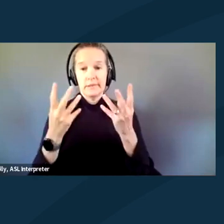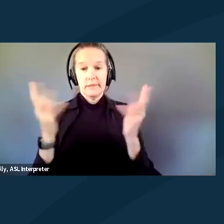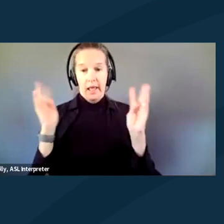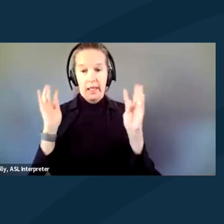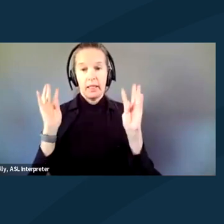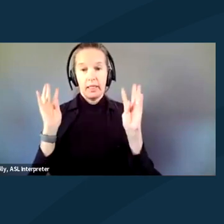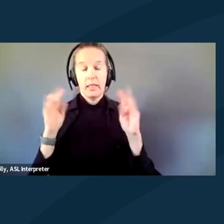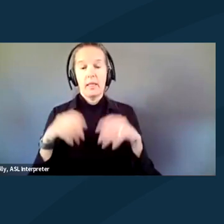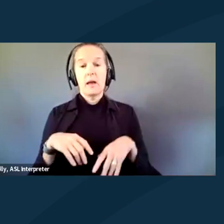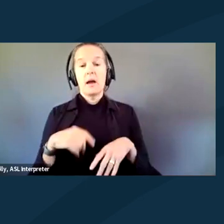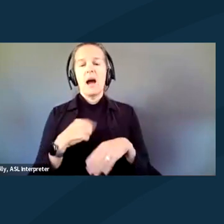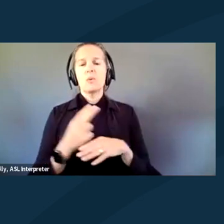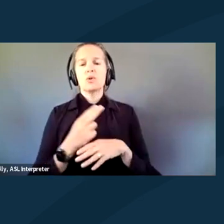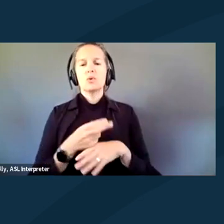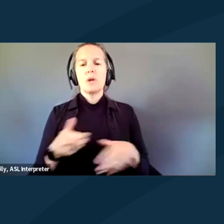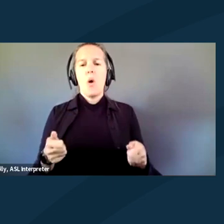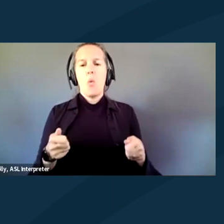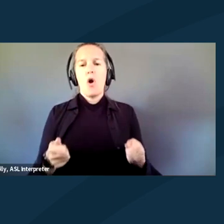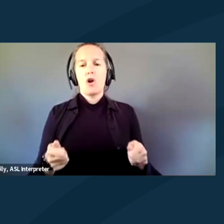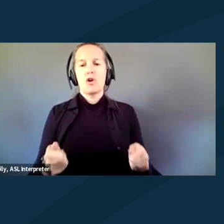I was using a walker and they denied me the walker.